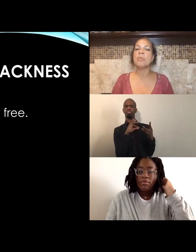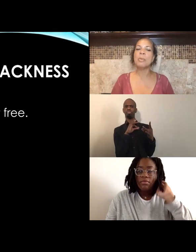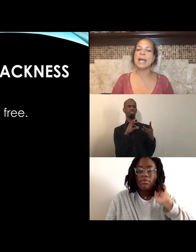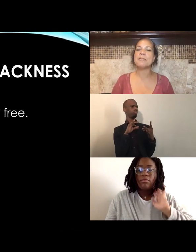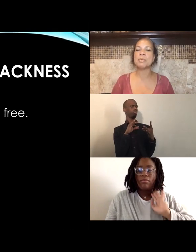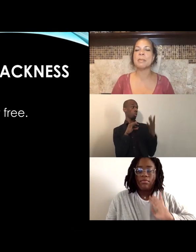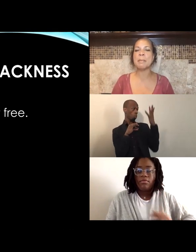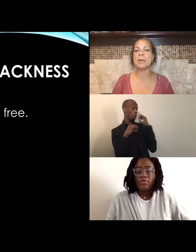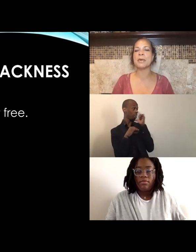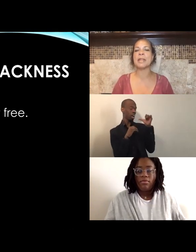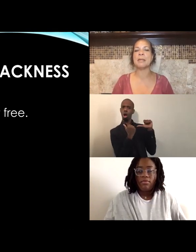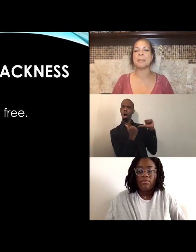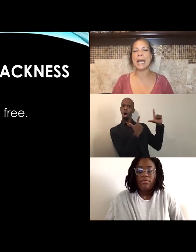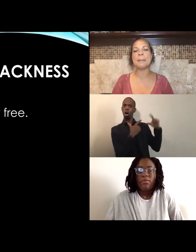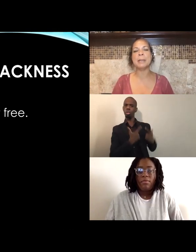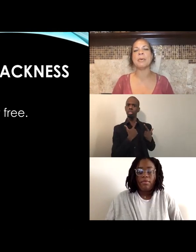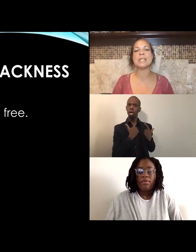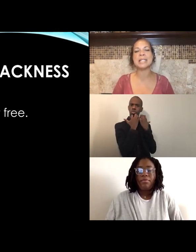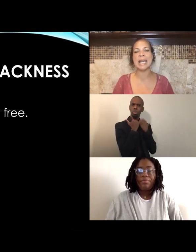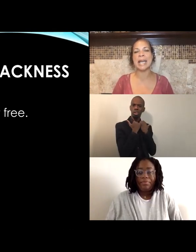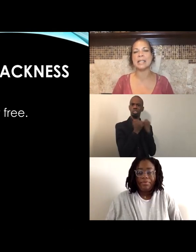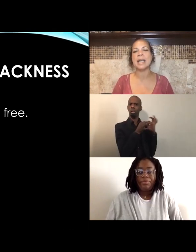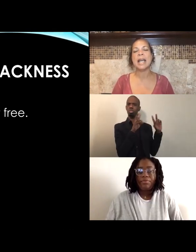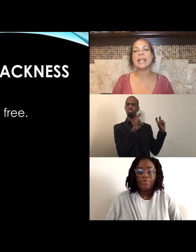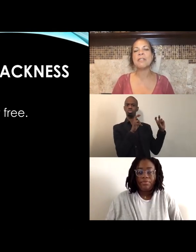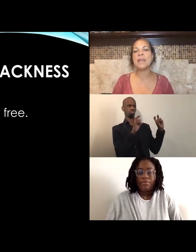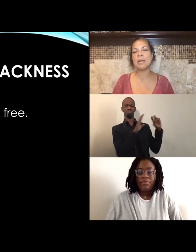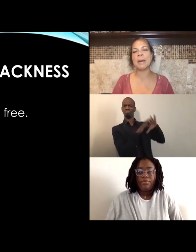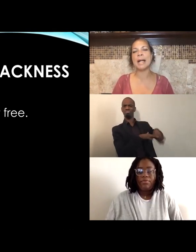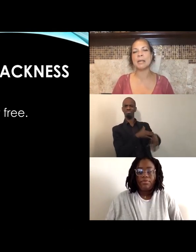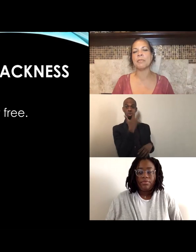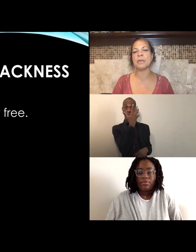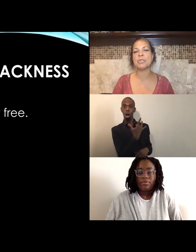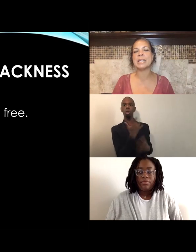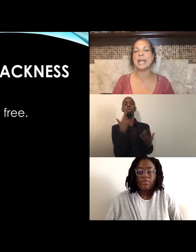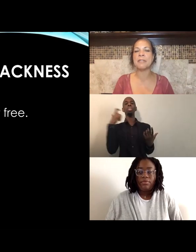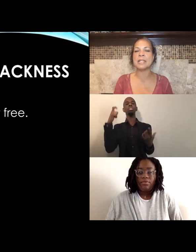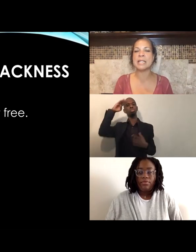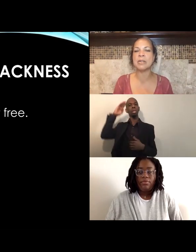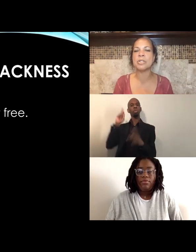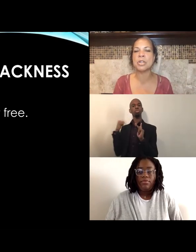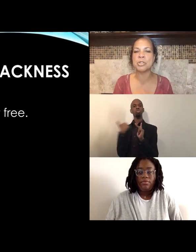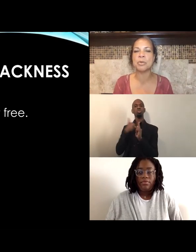Well, we have to remember that black people stand, at the very bottom of virtually every single social,